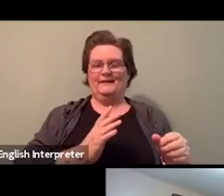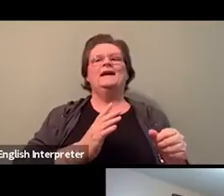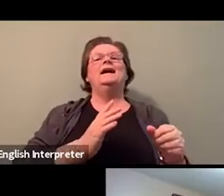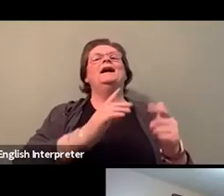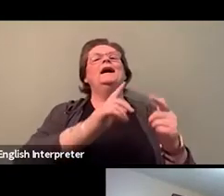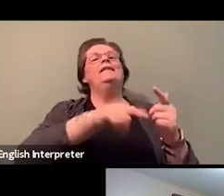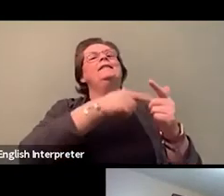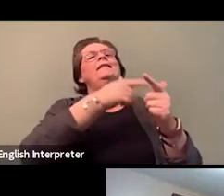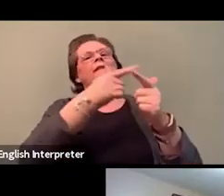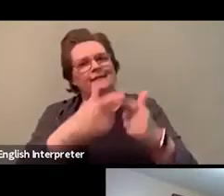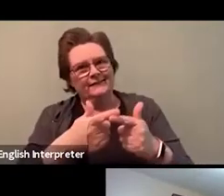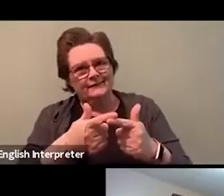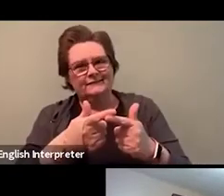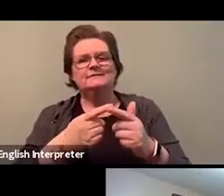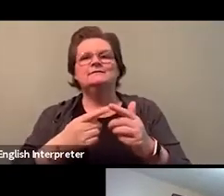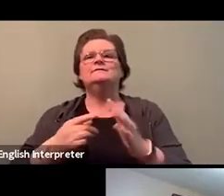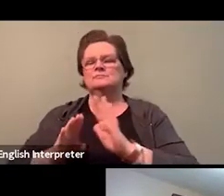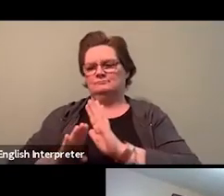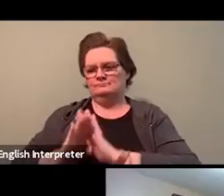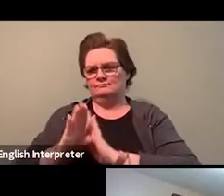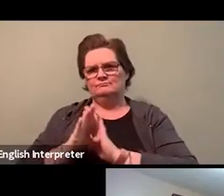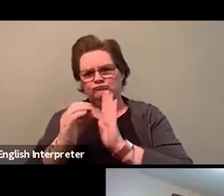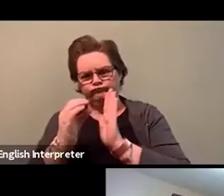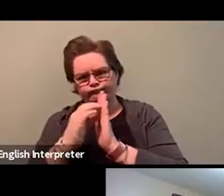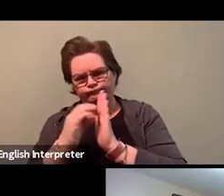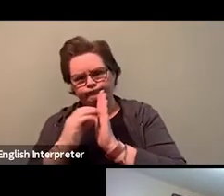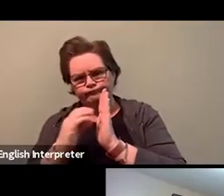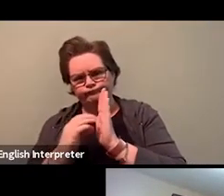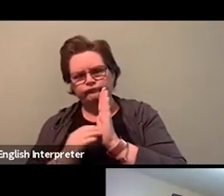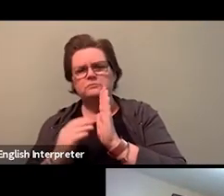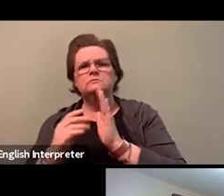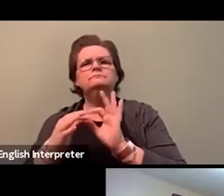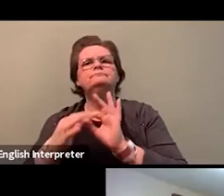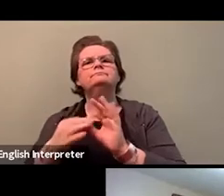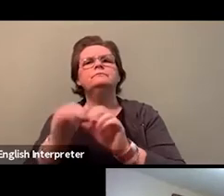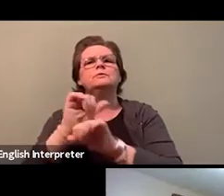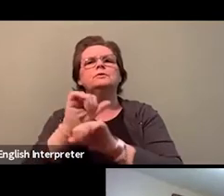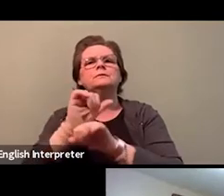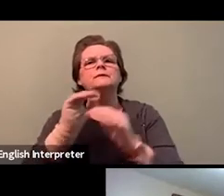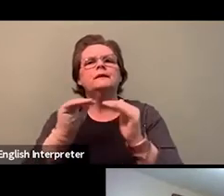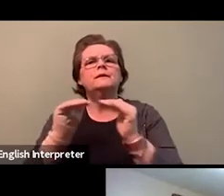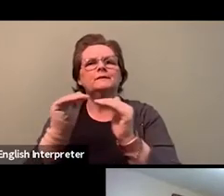And in 2003, it just started with a simple... You know, when we're advertising jobs,